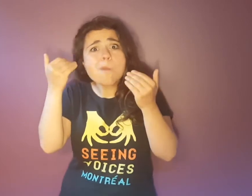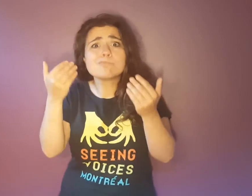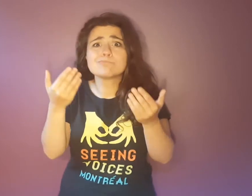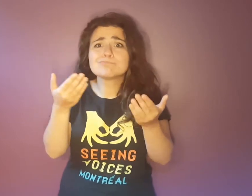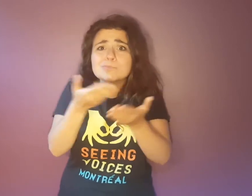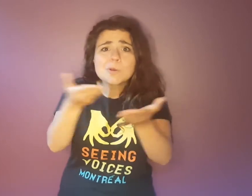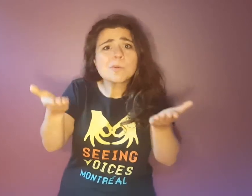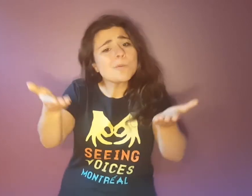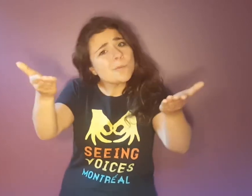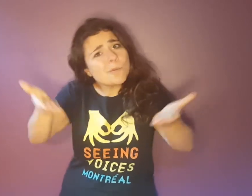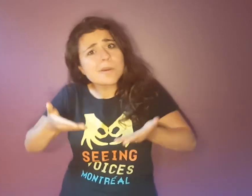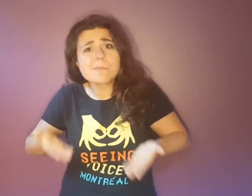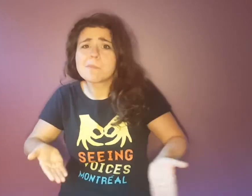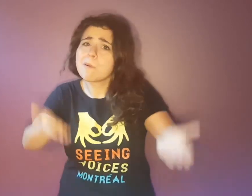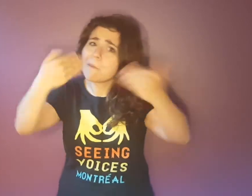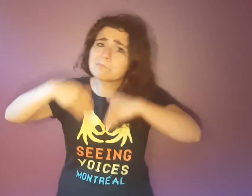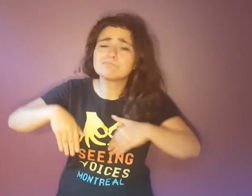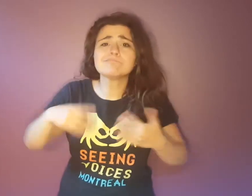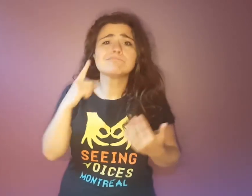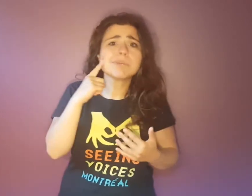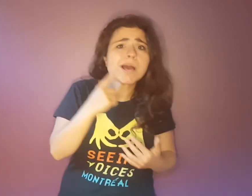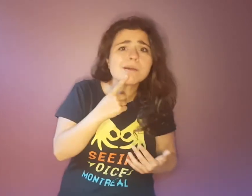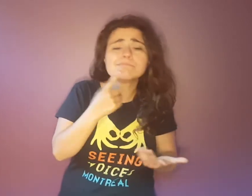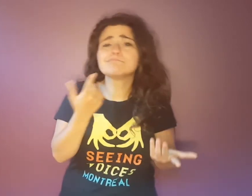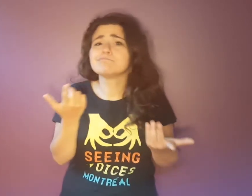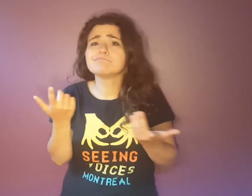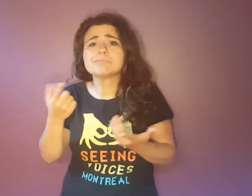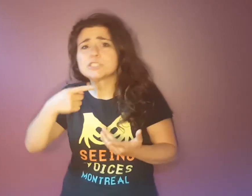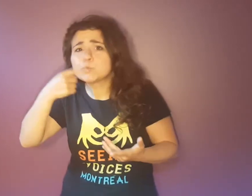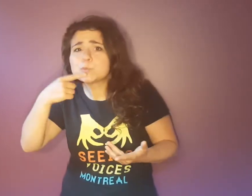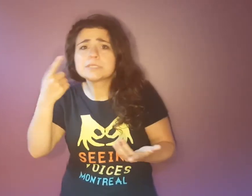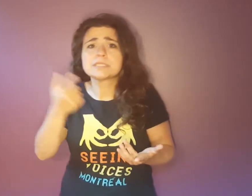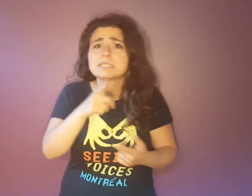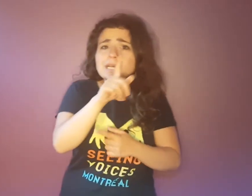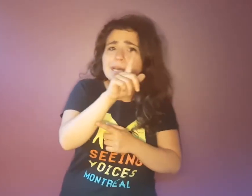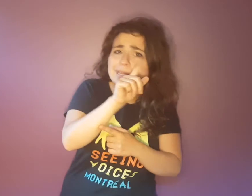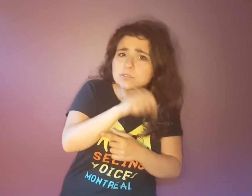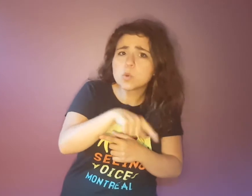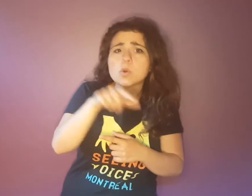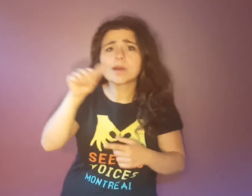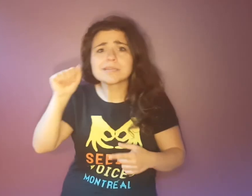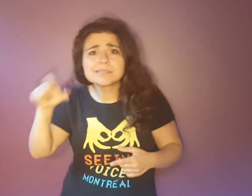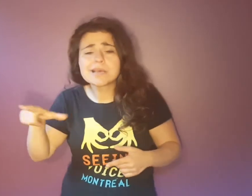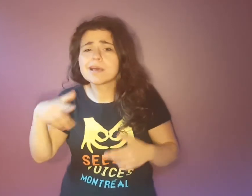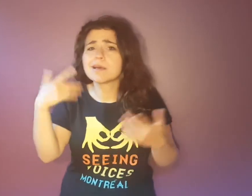Everyone is welcome - Deaf, hearing, LSQ and ASL signers,